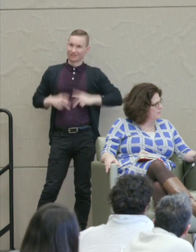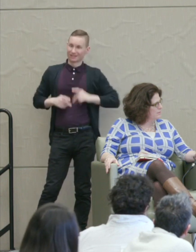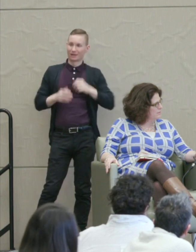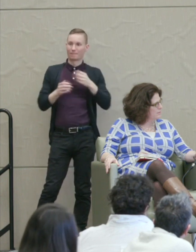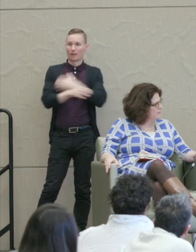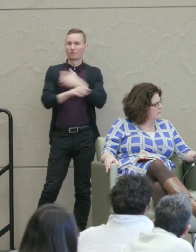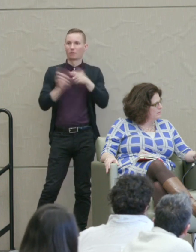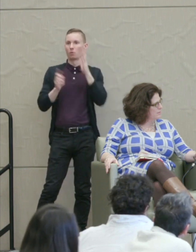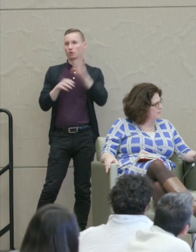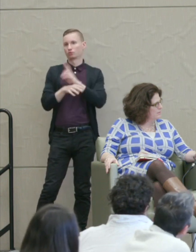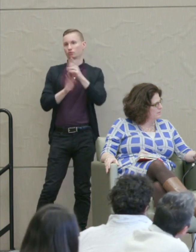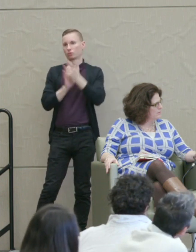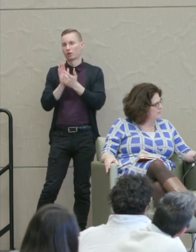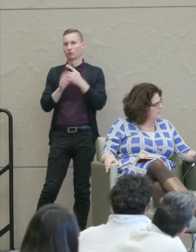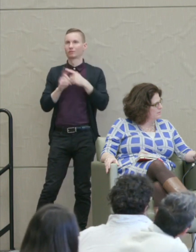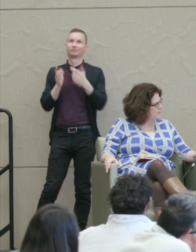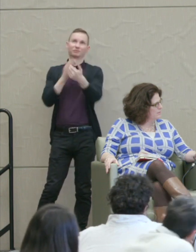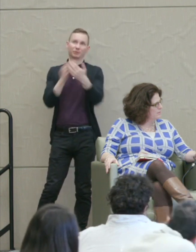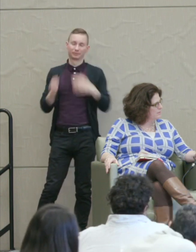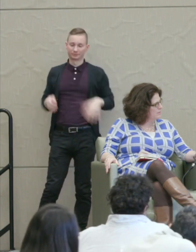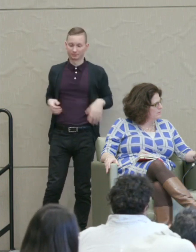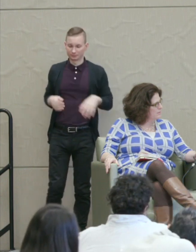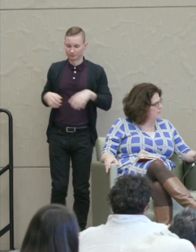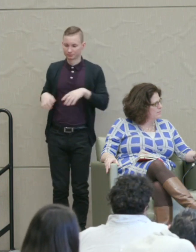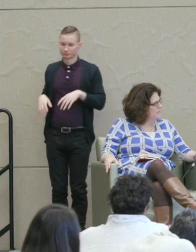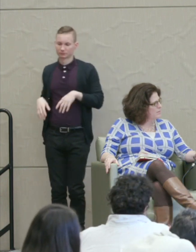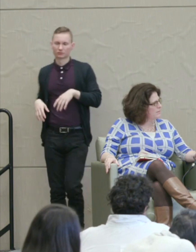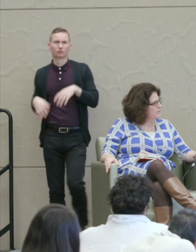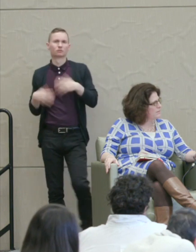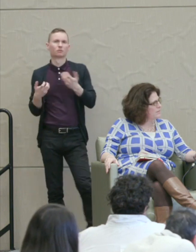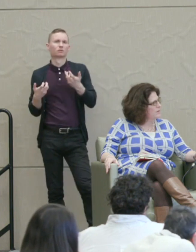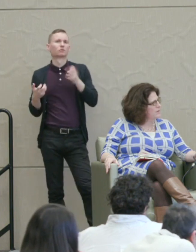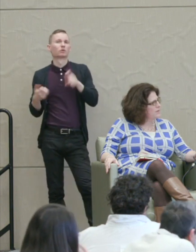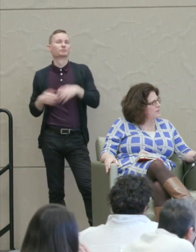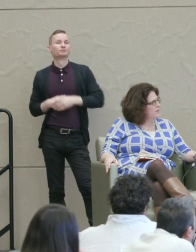But anyway, no wait, what was the first part of the question?